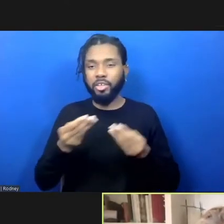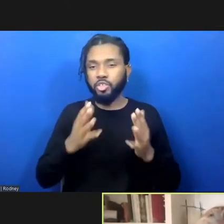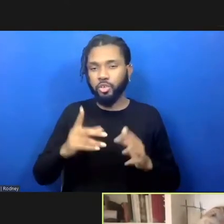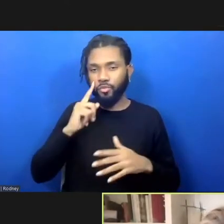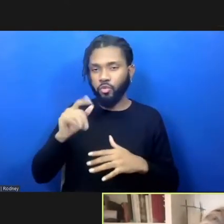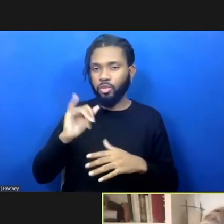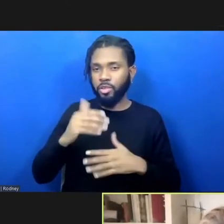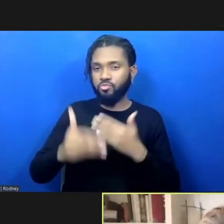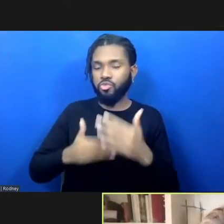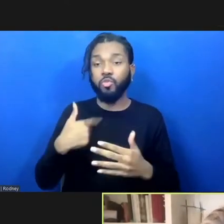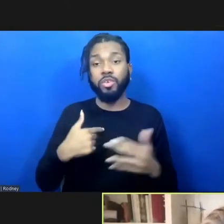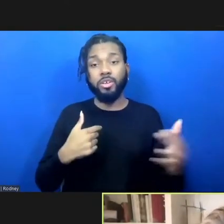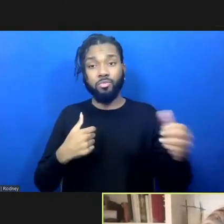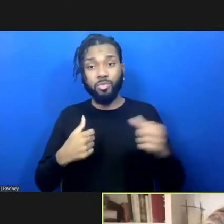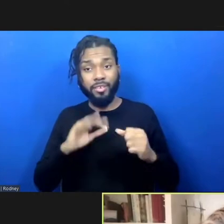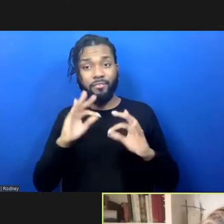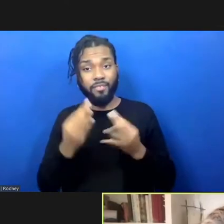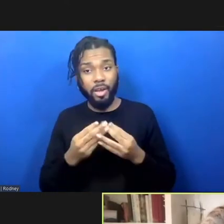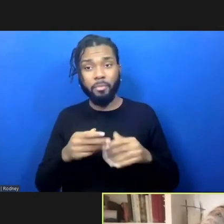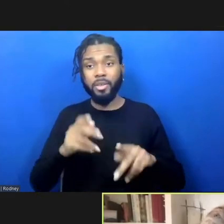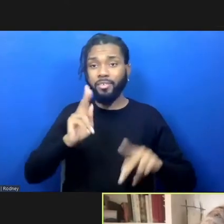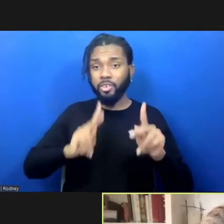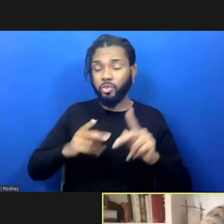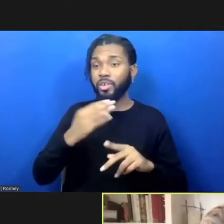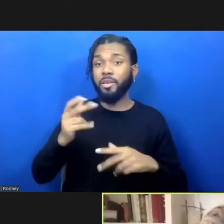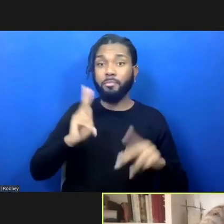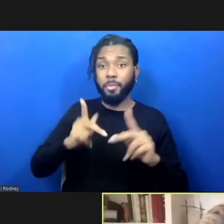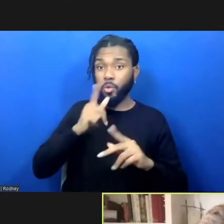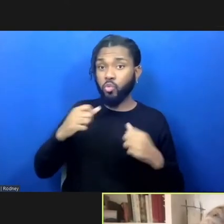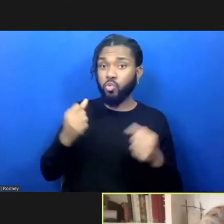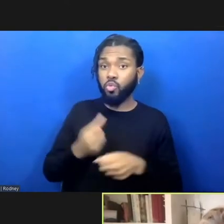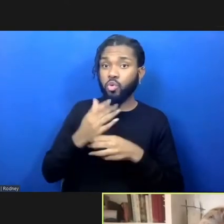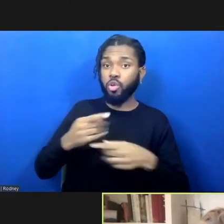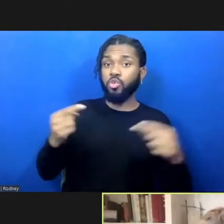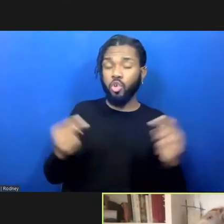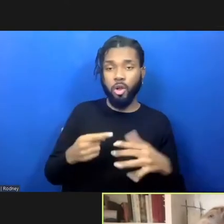communities, individuals, who've caused harm, together with the person who's